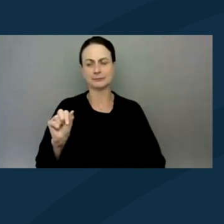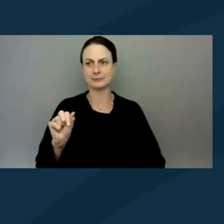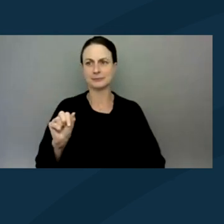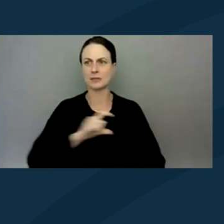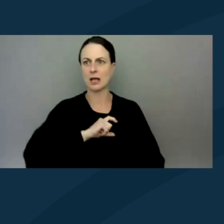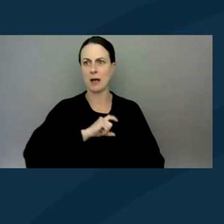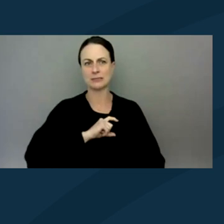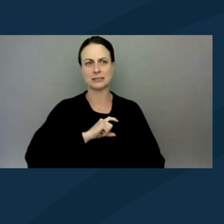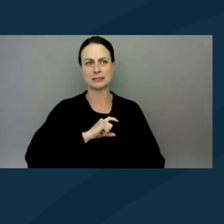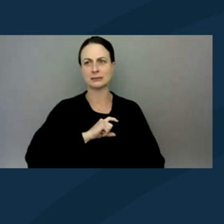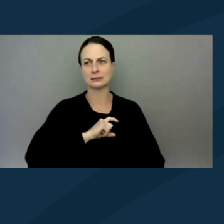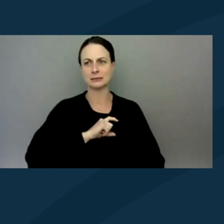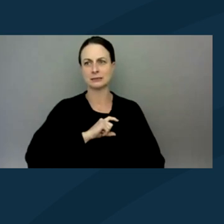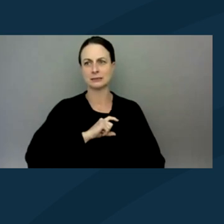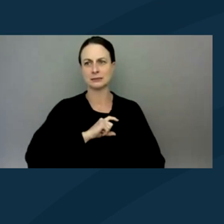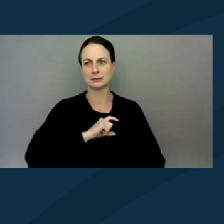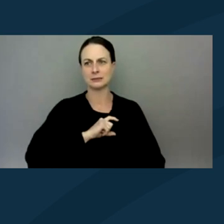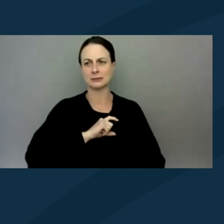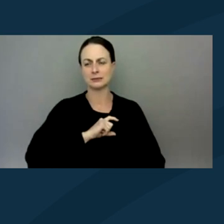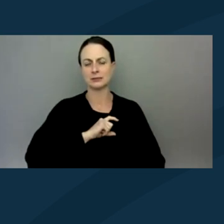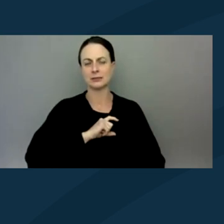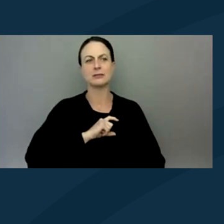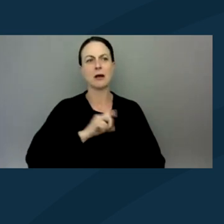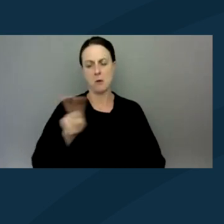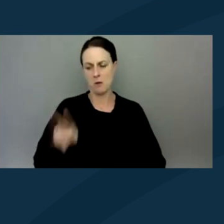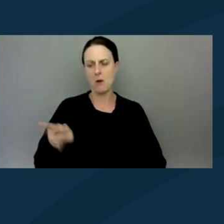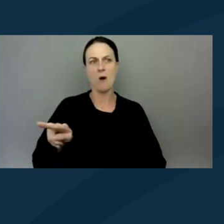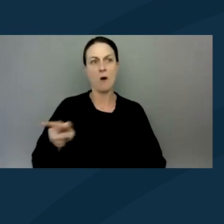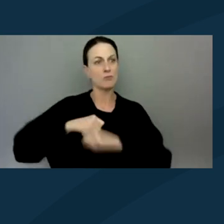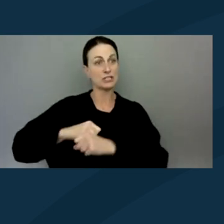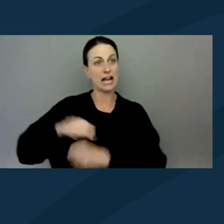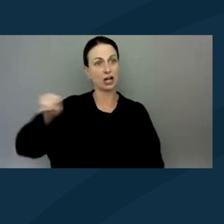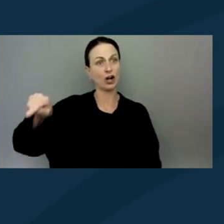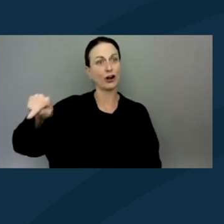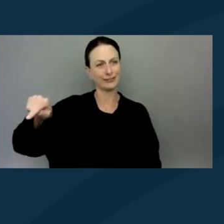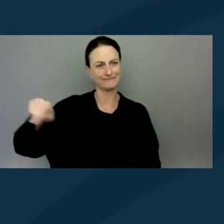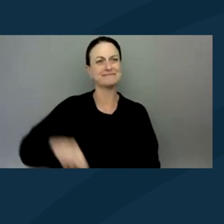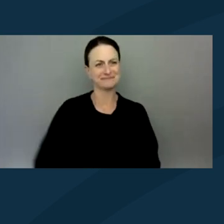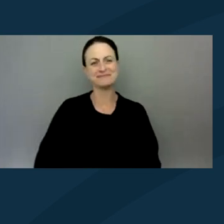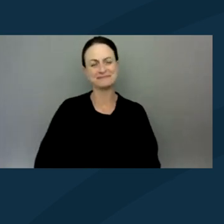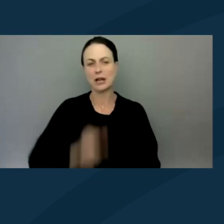the cop brain, with those identities, goes, "Oh, protect her. Don't attack her."